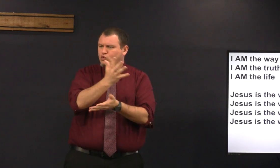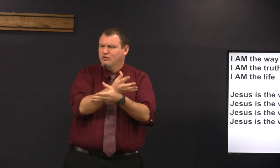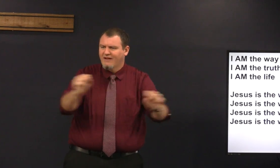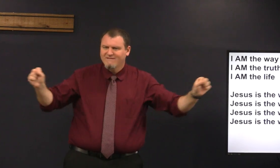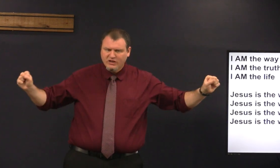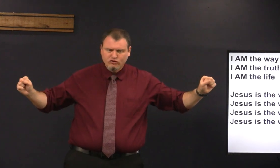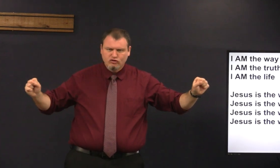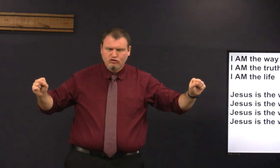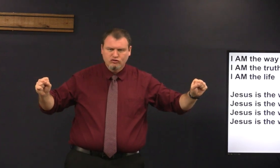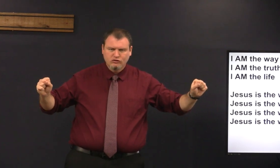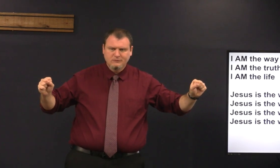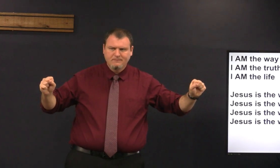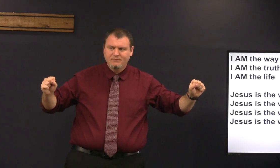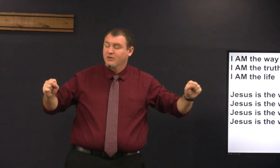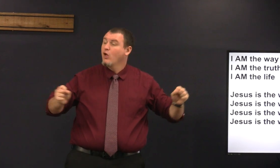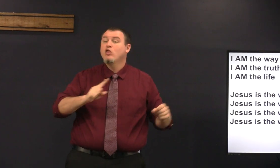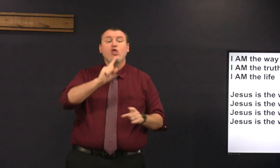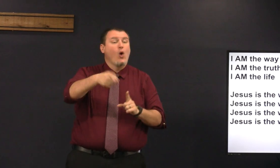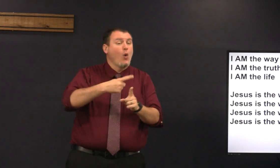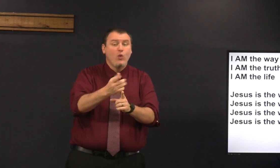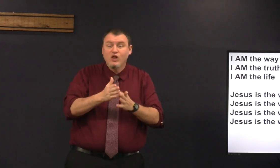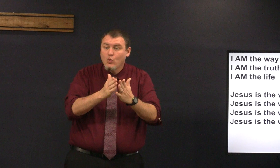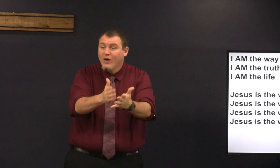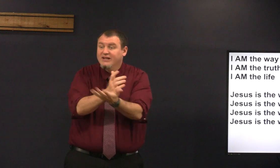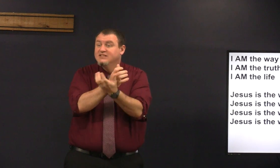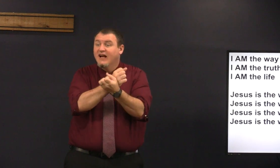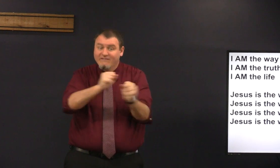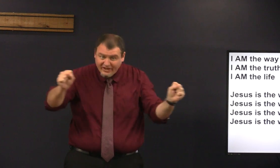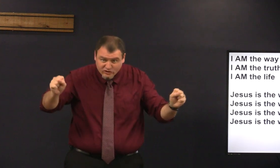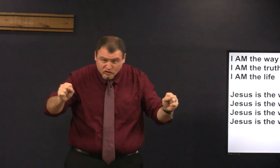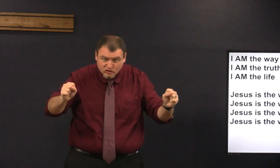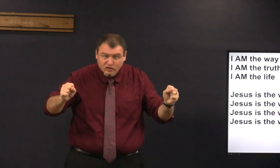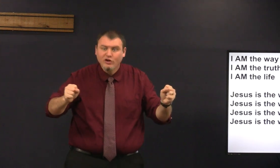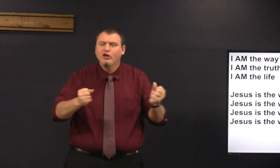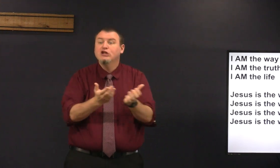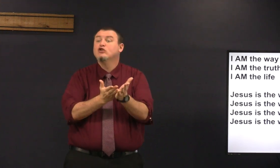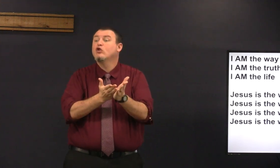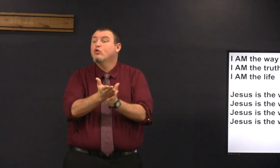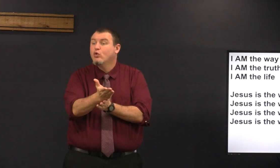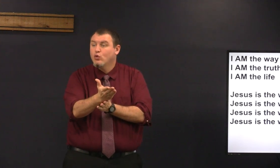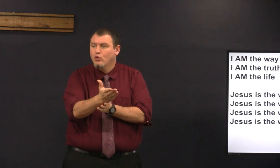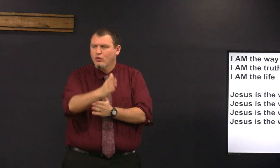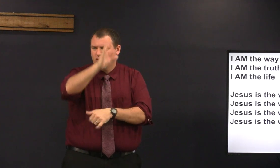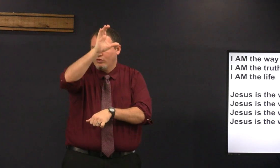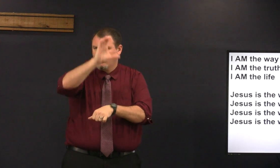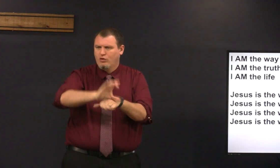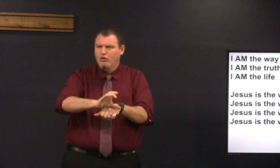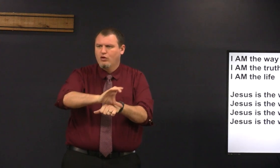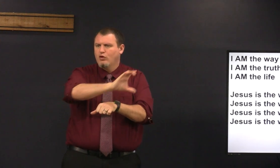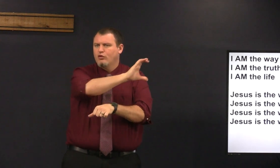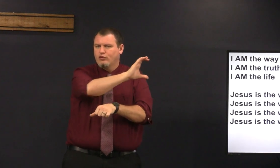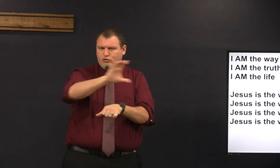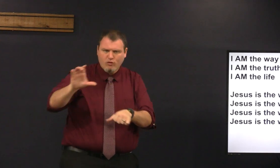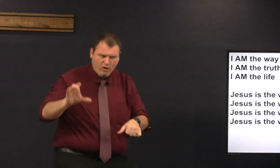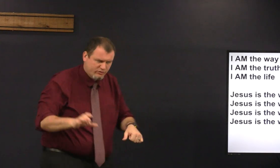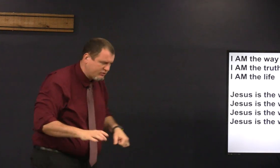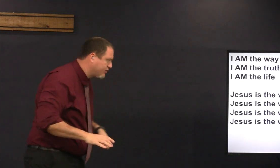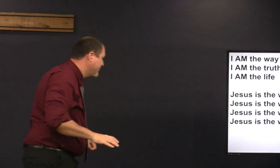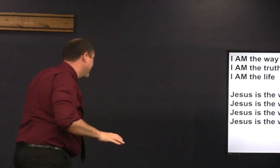way to receive that is through salvation and the only way to Salvation is through the cross